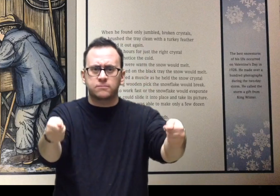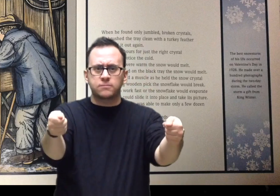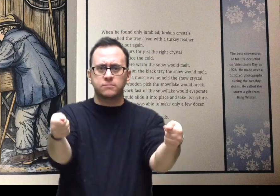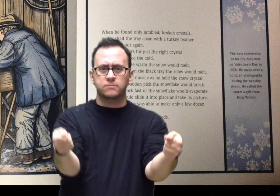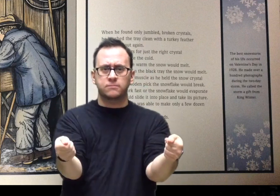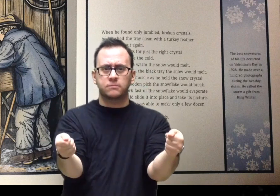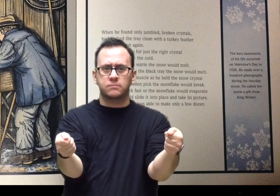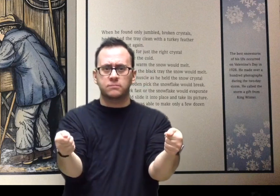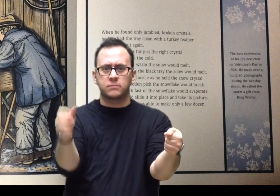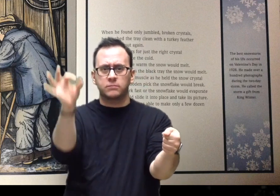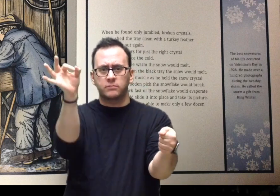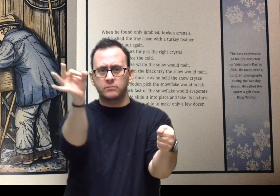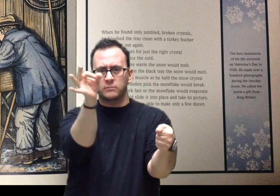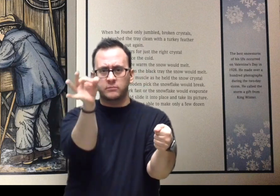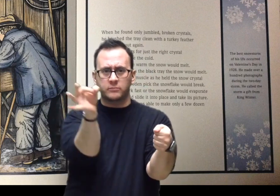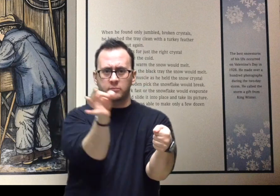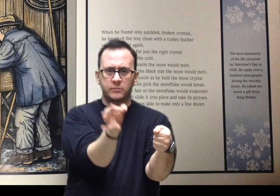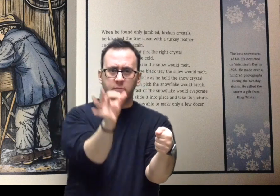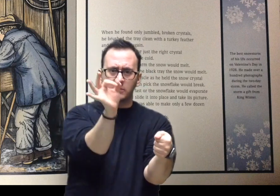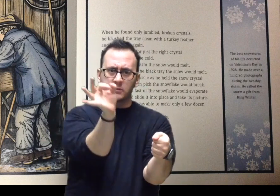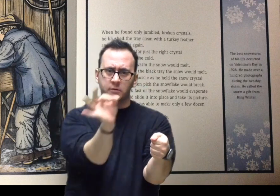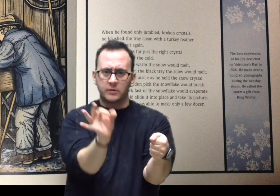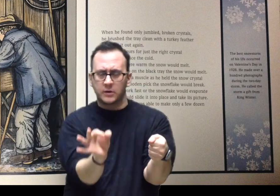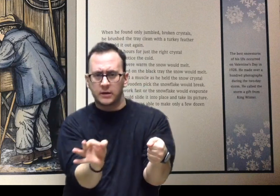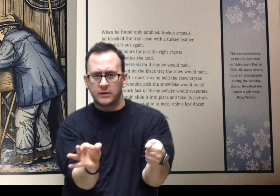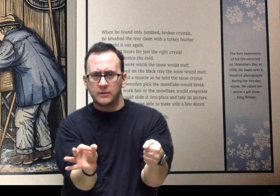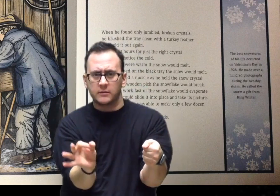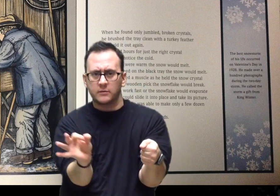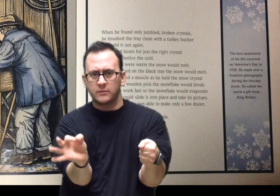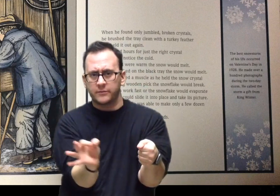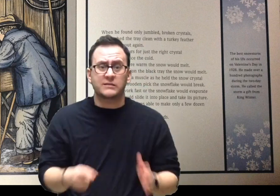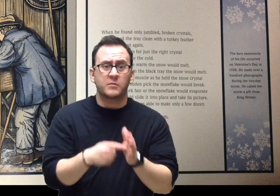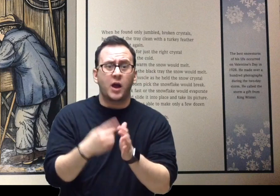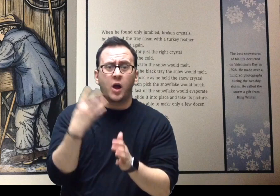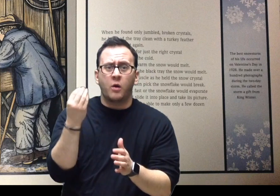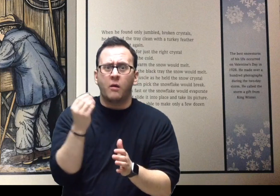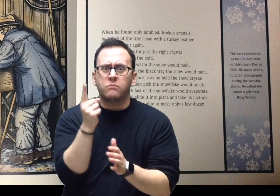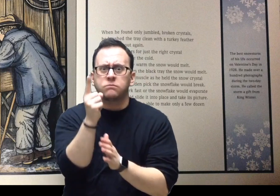If the shed were warm the snow would melt. If he breathed on the black tray the snow would melt.